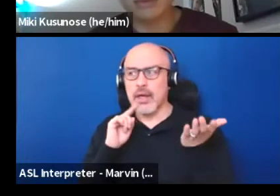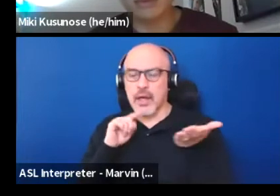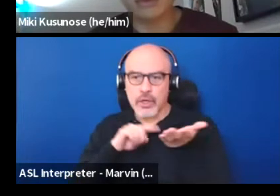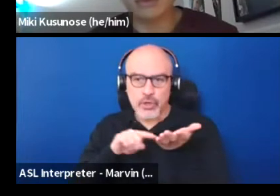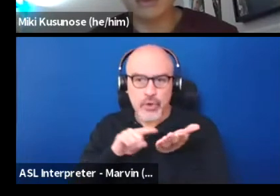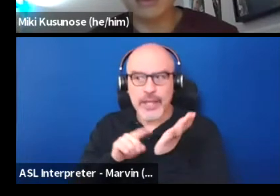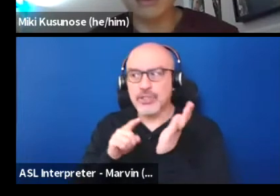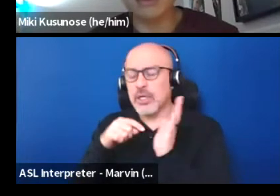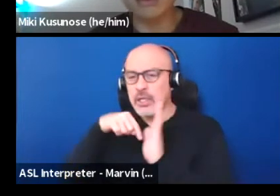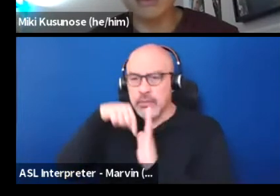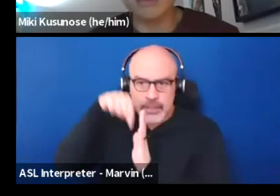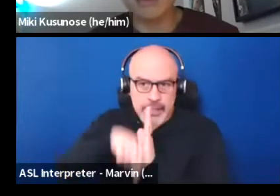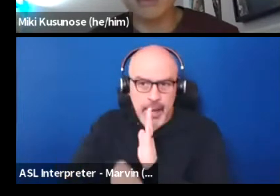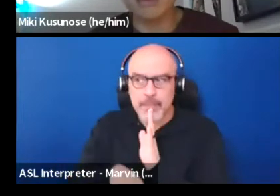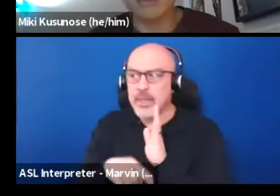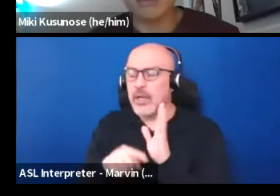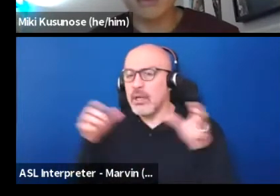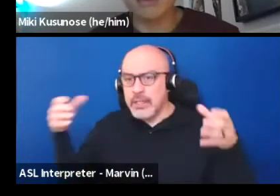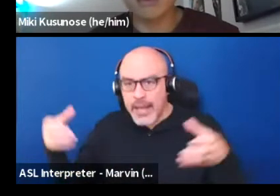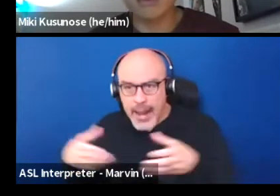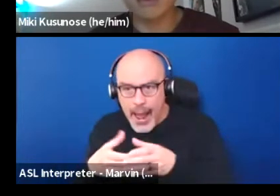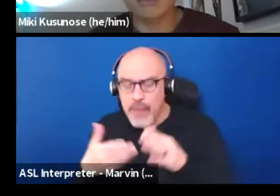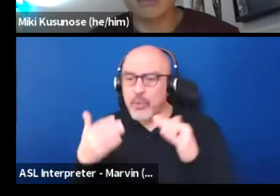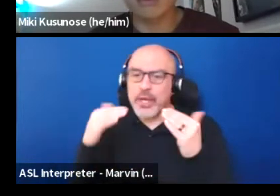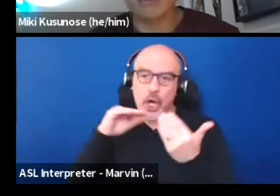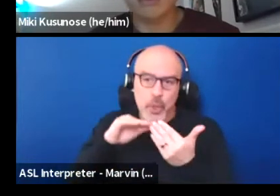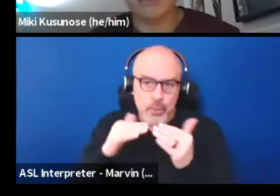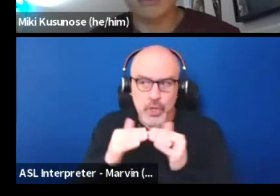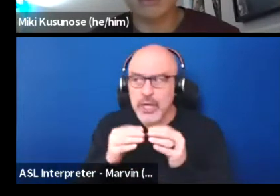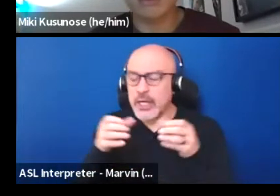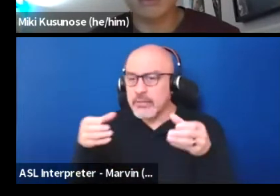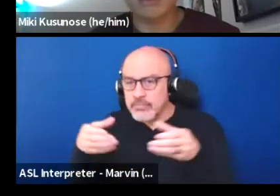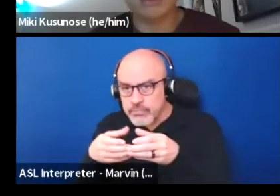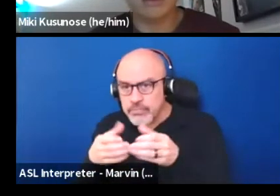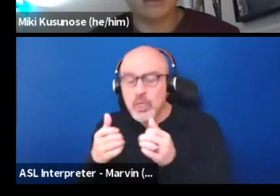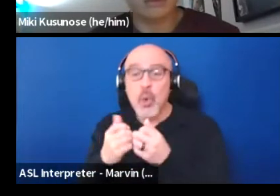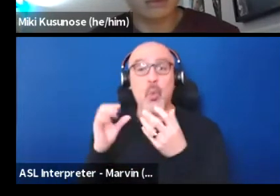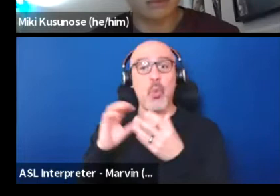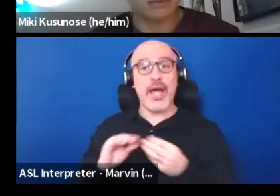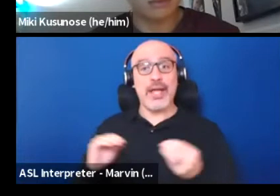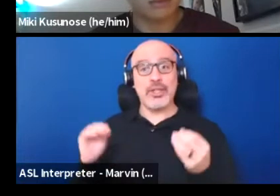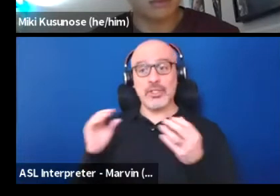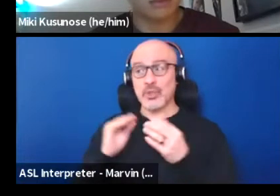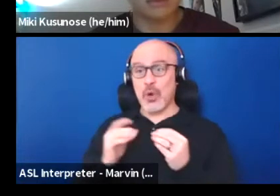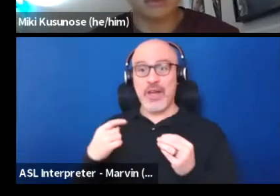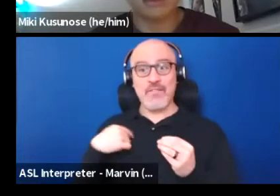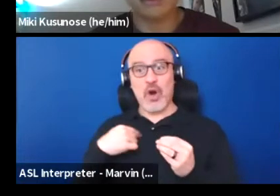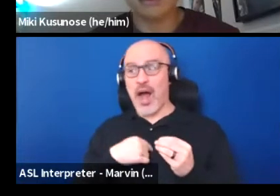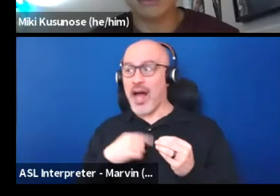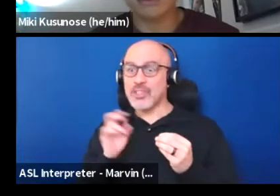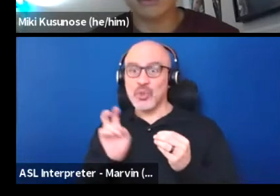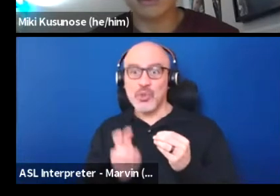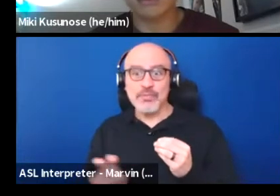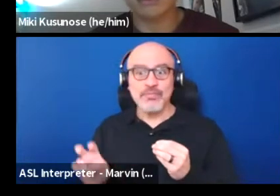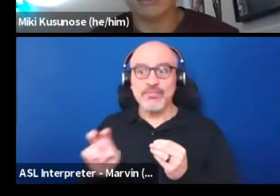the gathering community around a story to take us to some place to a level of thinking,